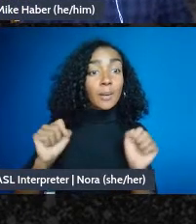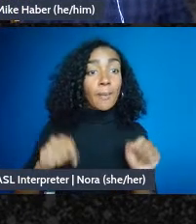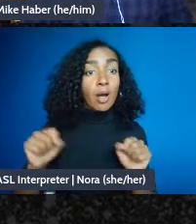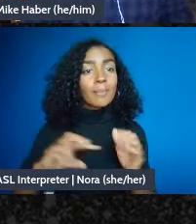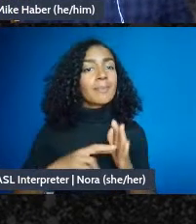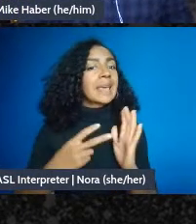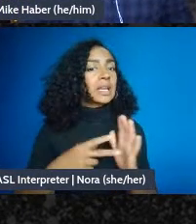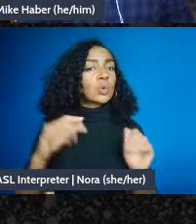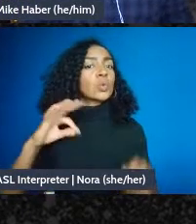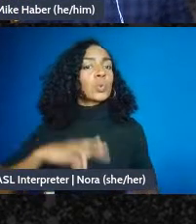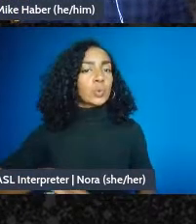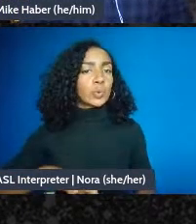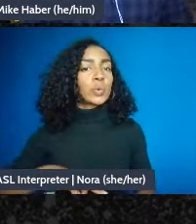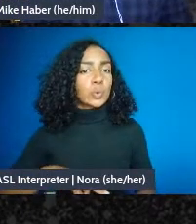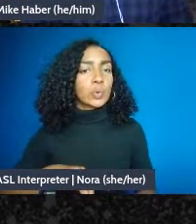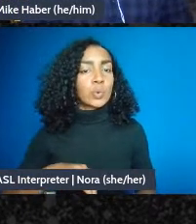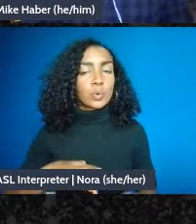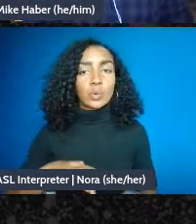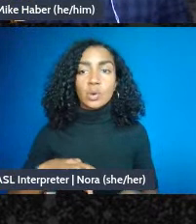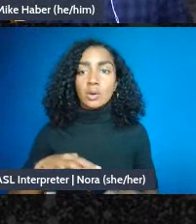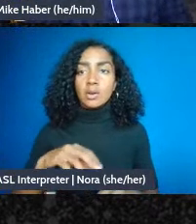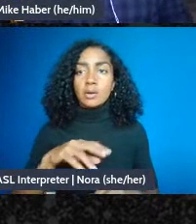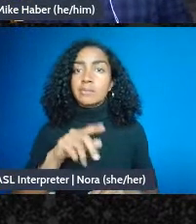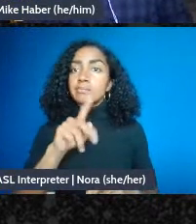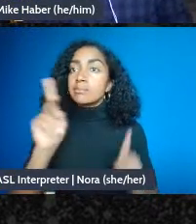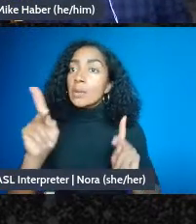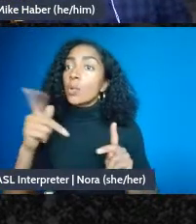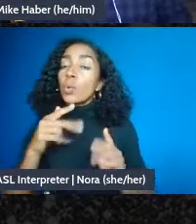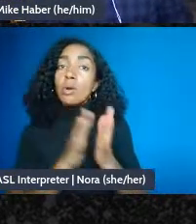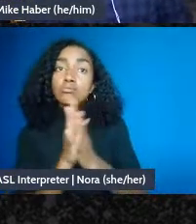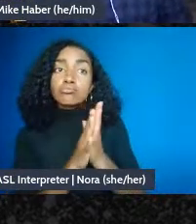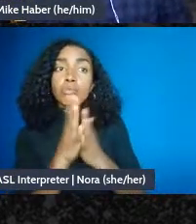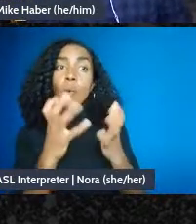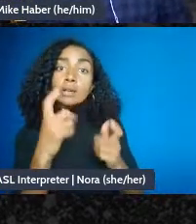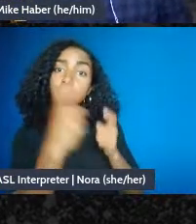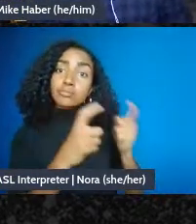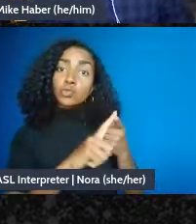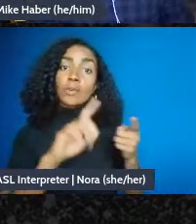you know have people who care about giving to a 51c3, which is usually you know richer